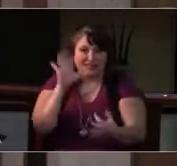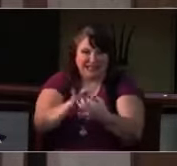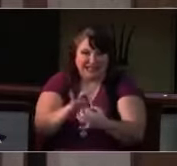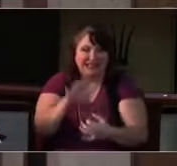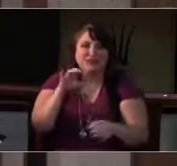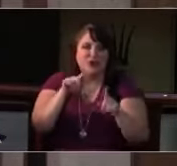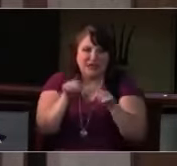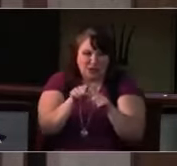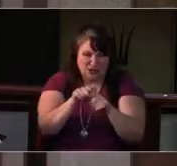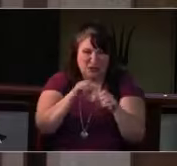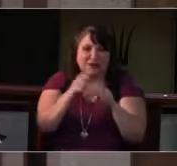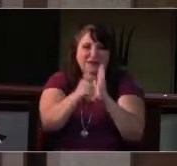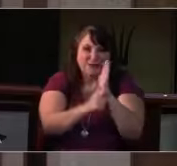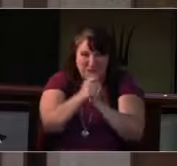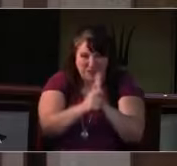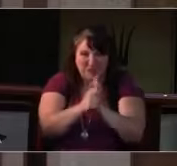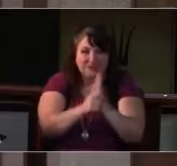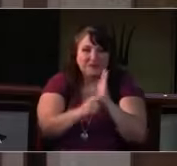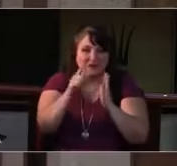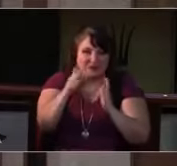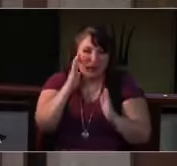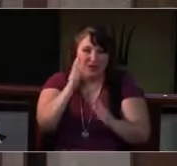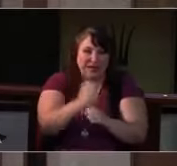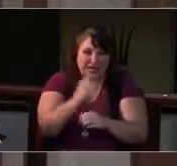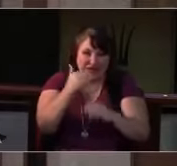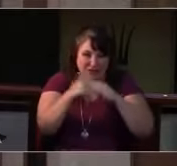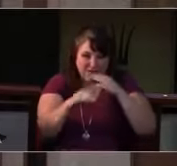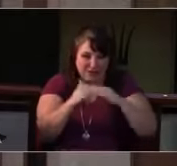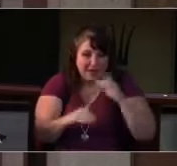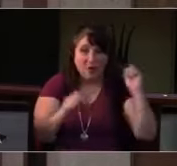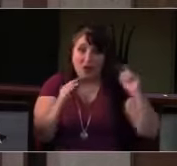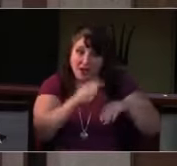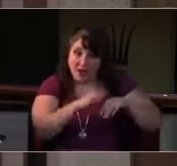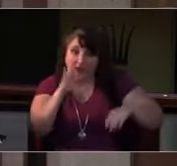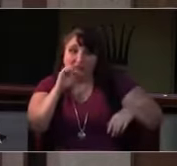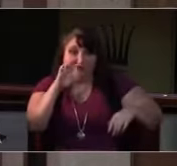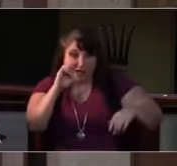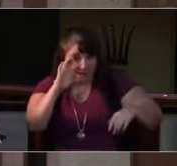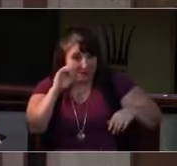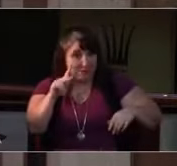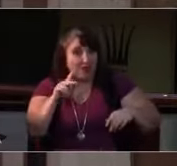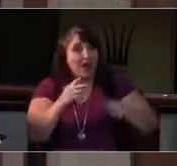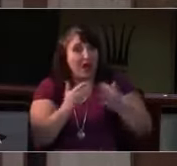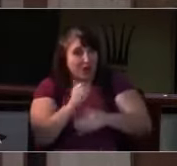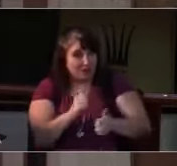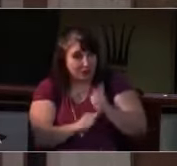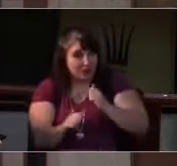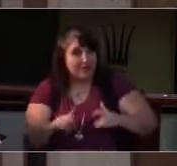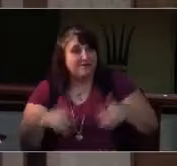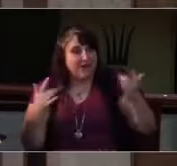So we have our adult forum immediately following, as soon as Pastor can get back to the office and turn it on.